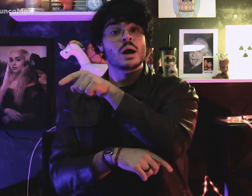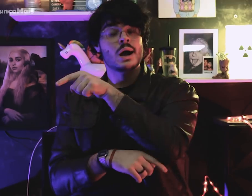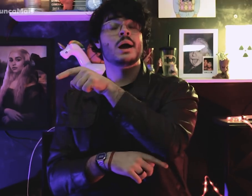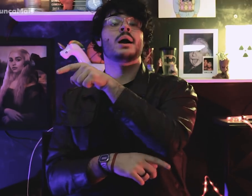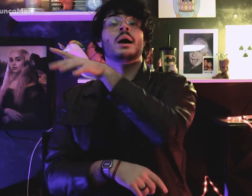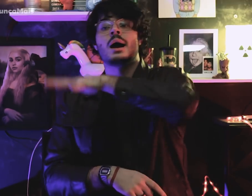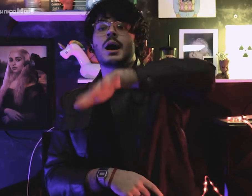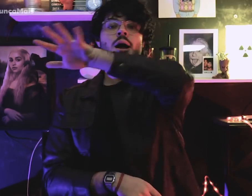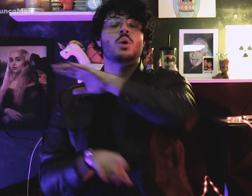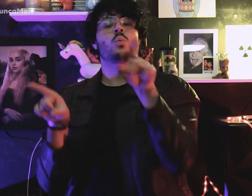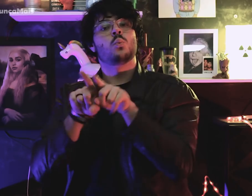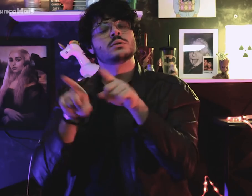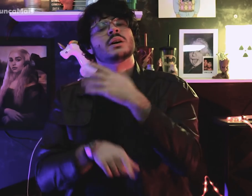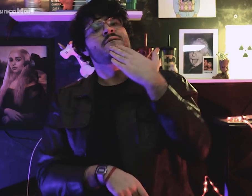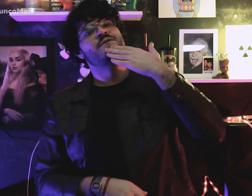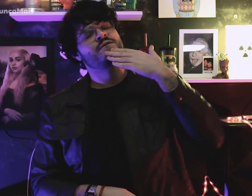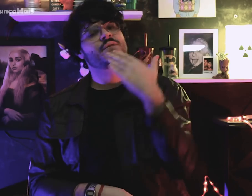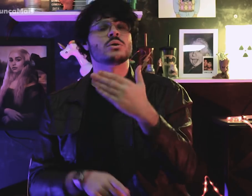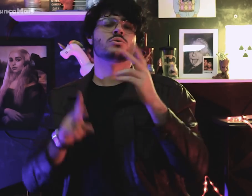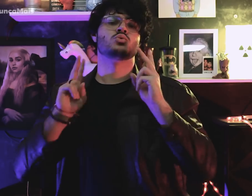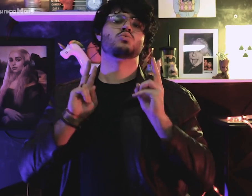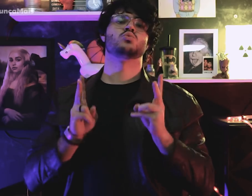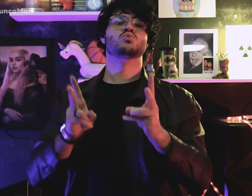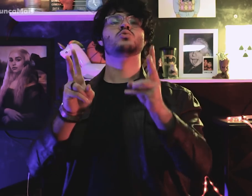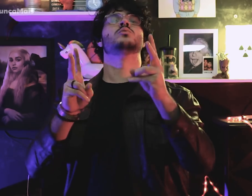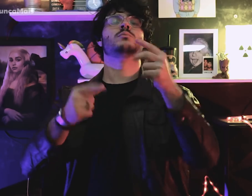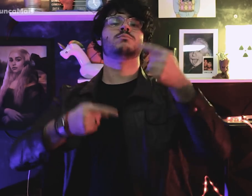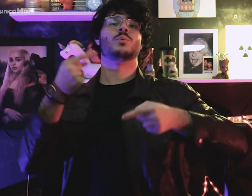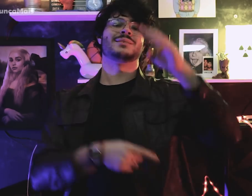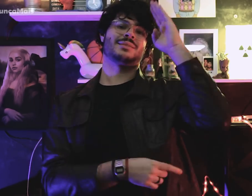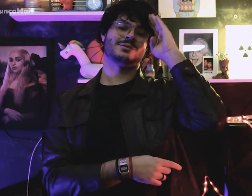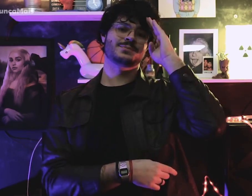Eles defendiam a ditadura militar.